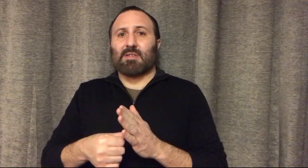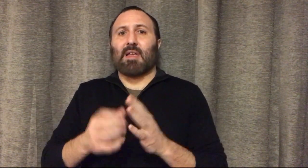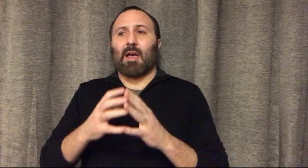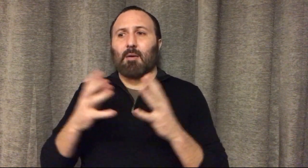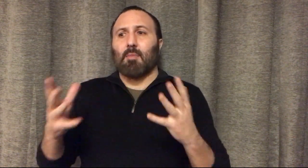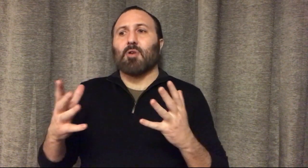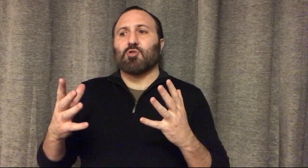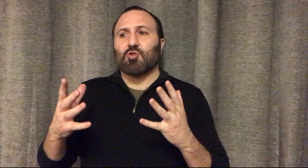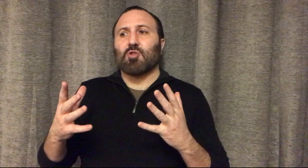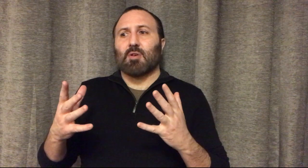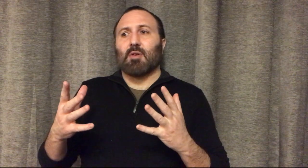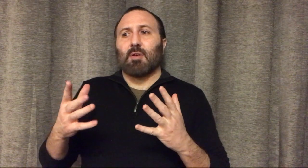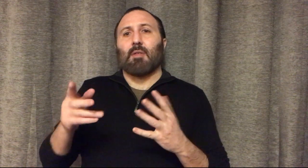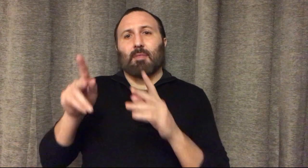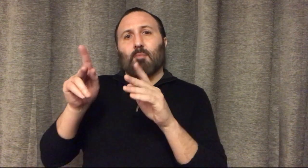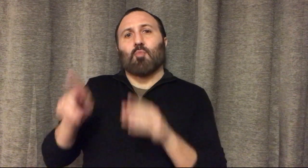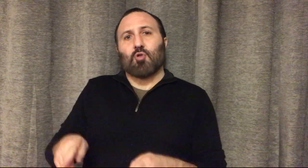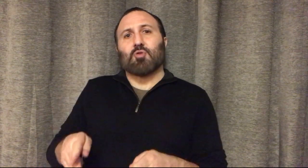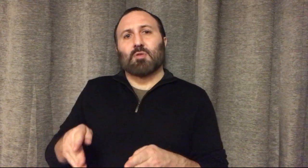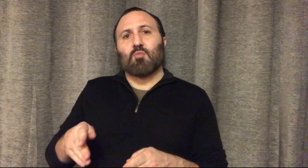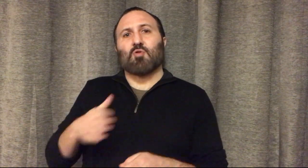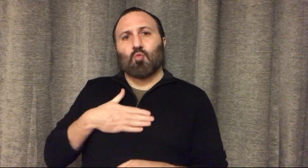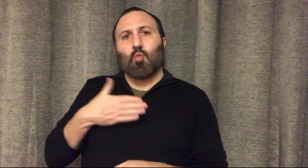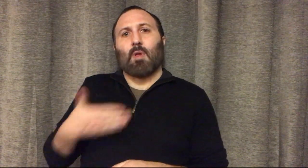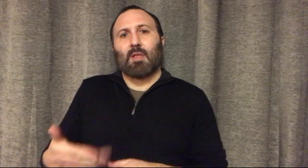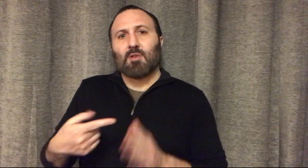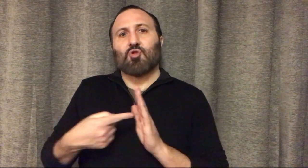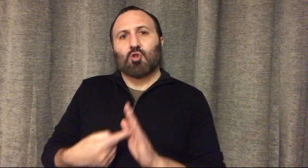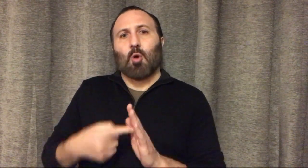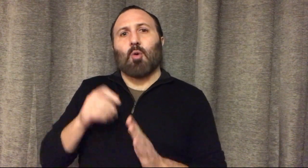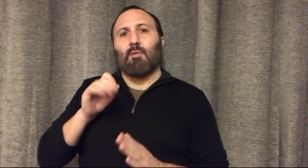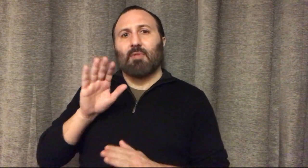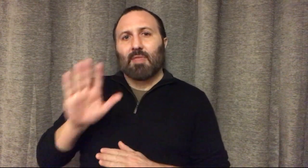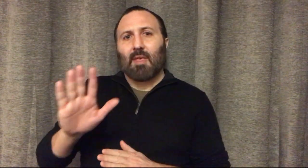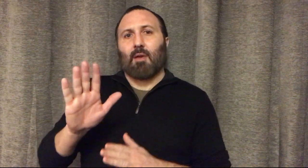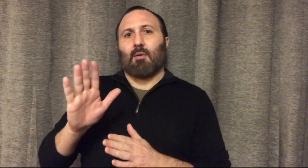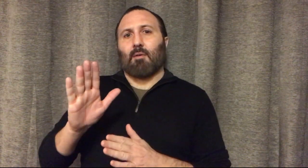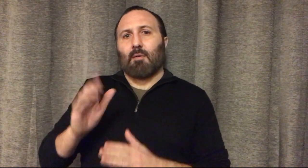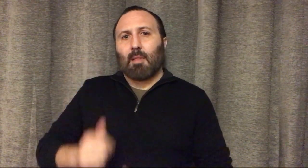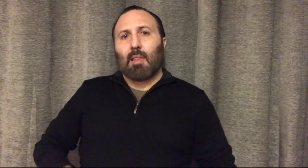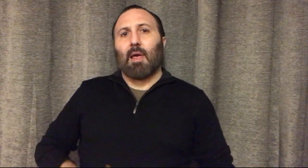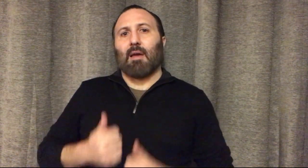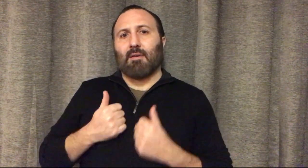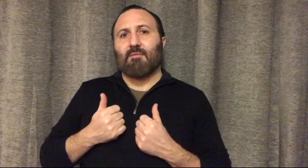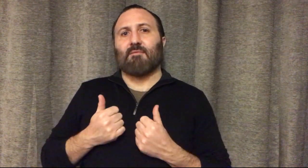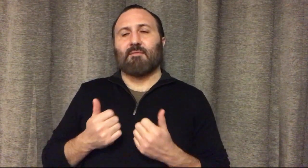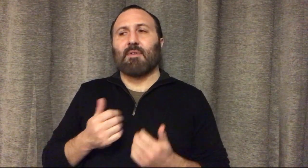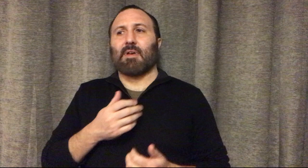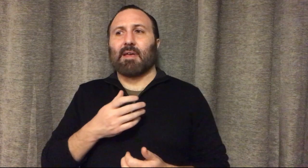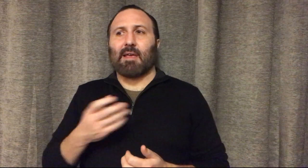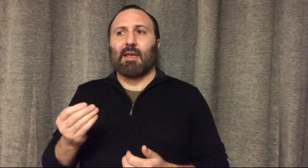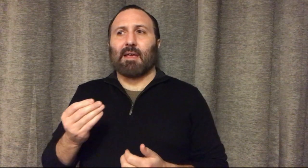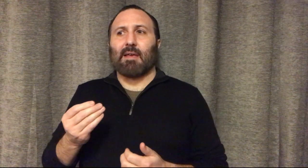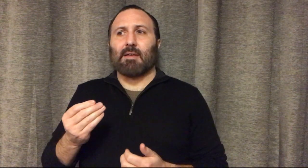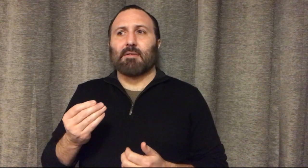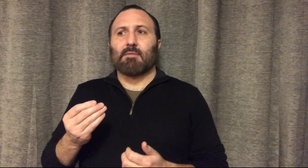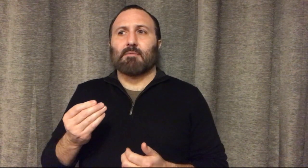to listen/ learn. I was touched by how much of Austin's willingness to share their life openly with us.